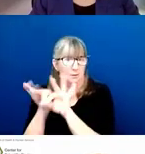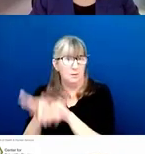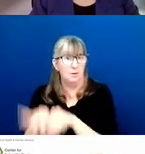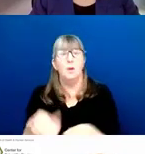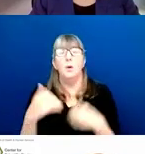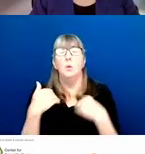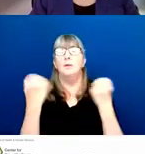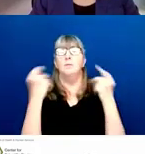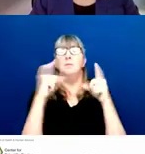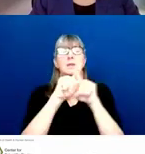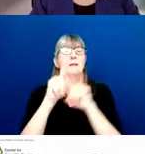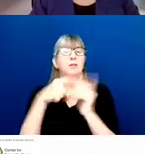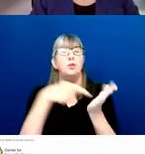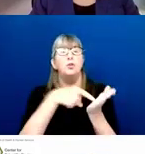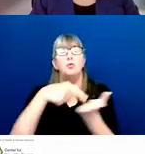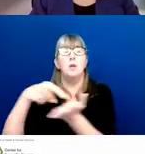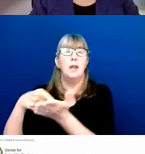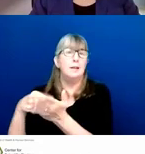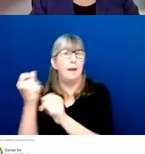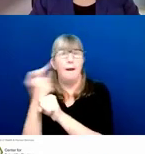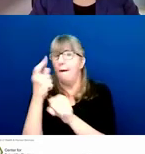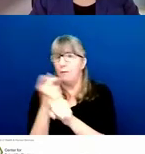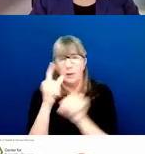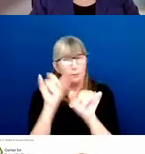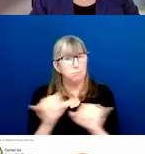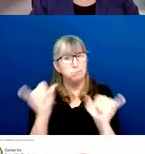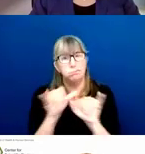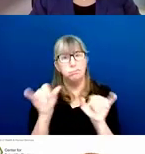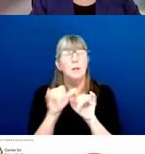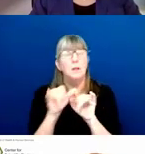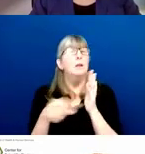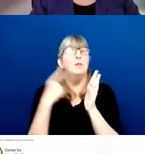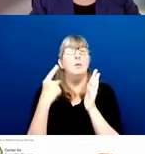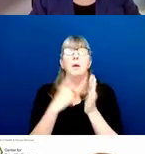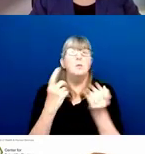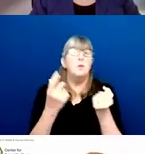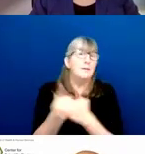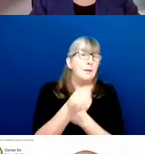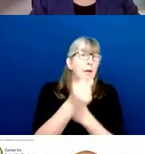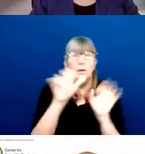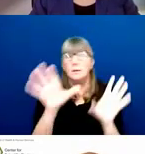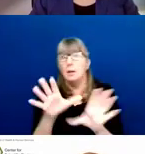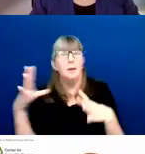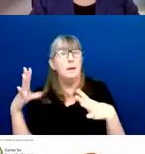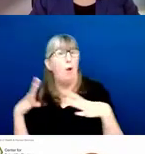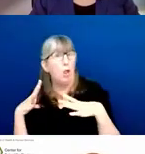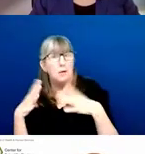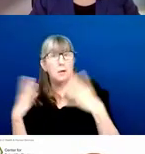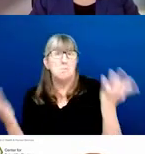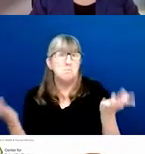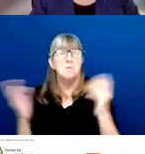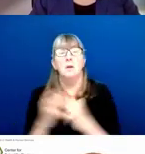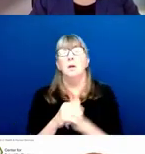after year after year, and sometimes they just happen to fall on a weekend or a holiday. Standard due dates automatically roll forward